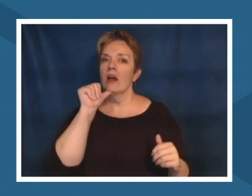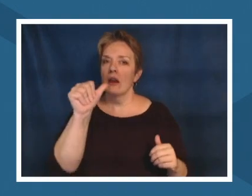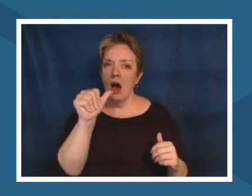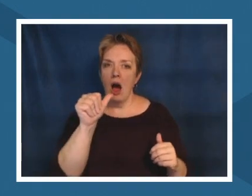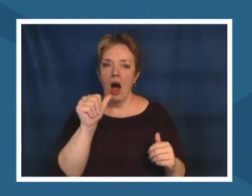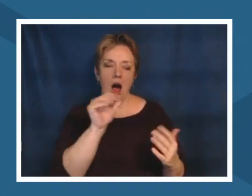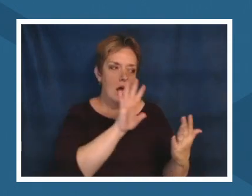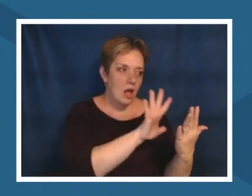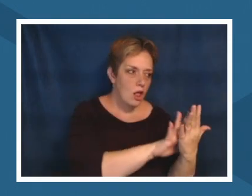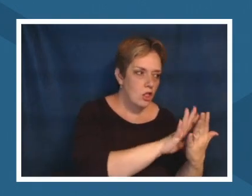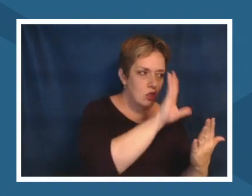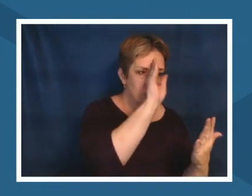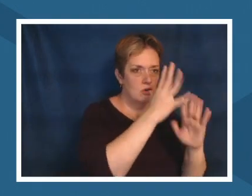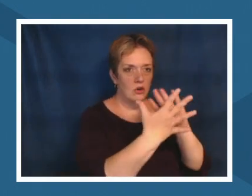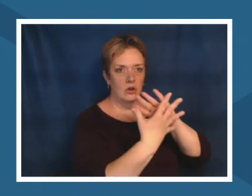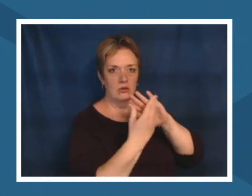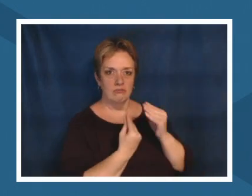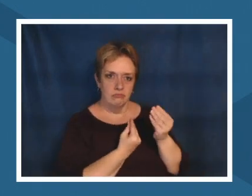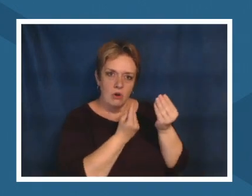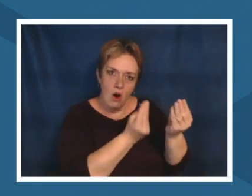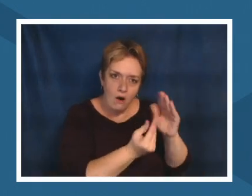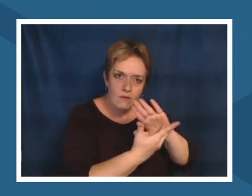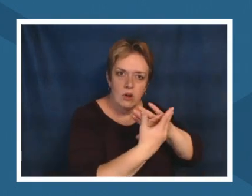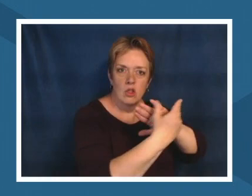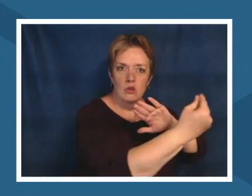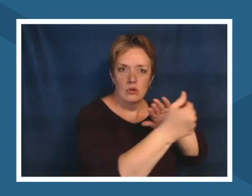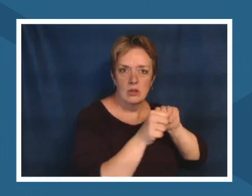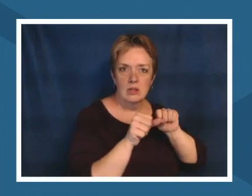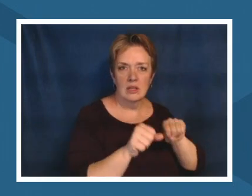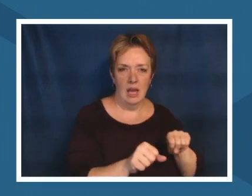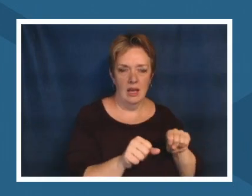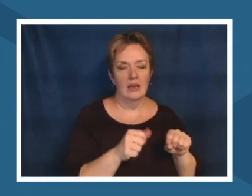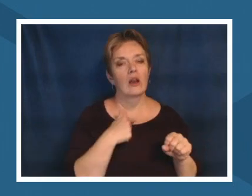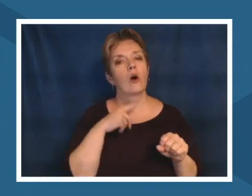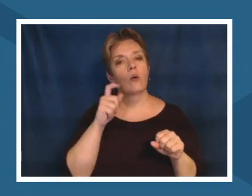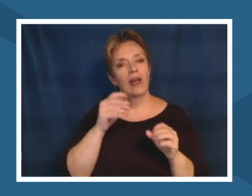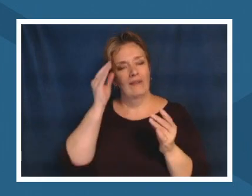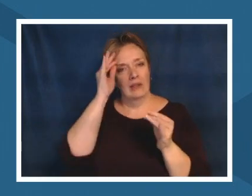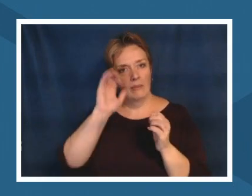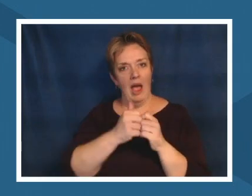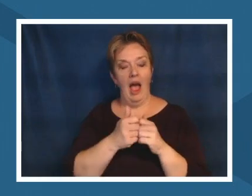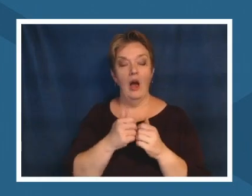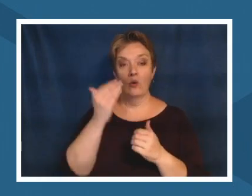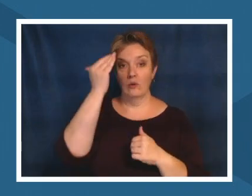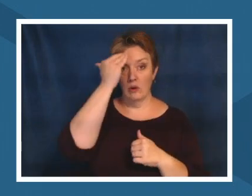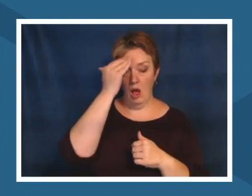into the way that knowledge is created